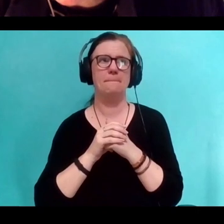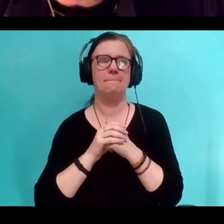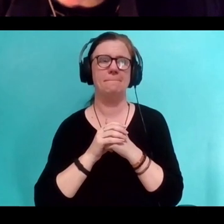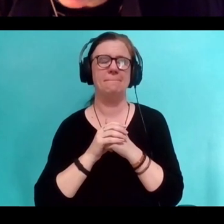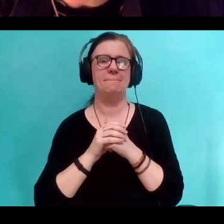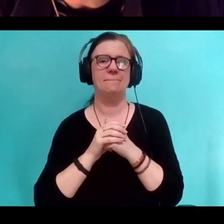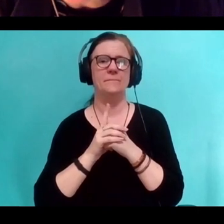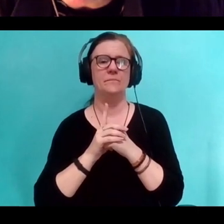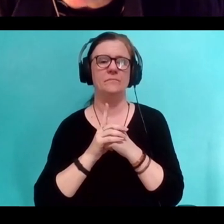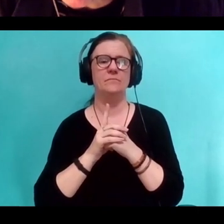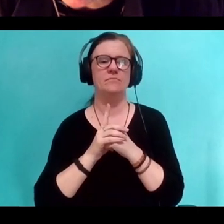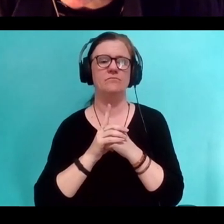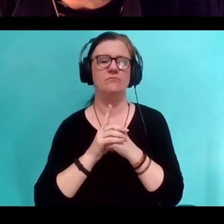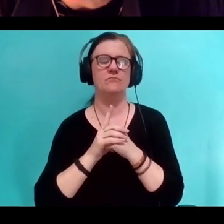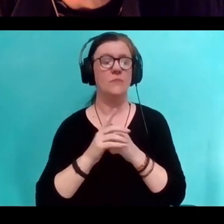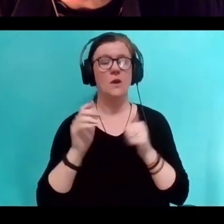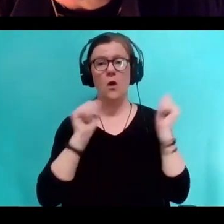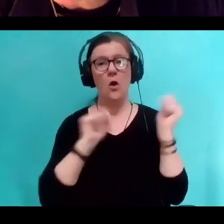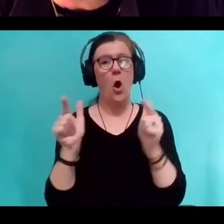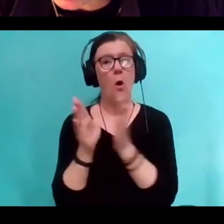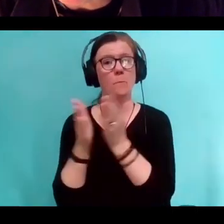I find that every book I write, is a process of discovering